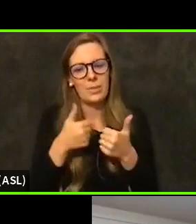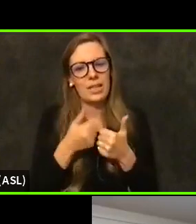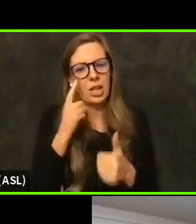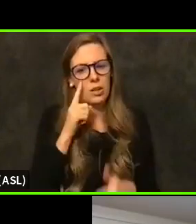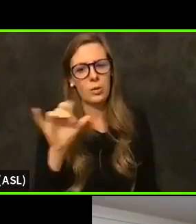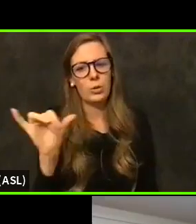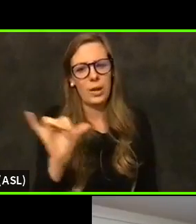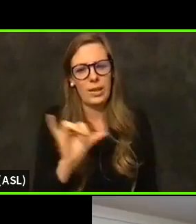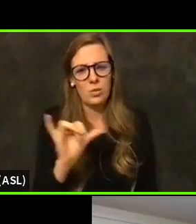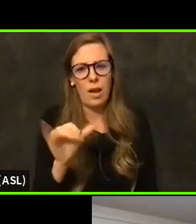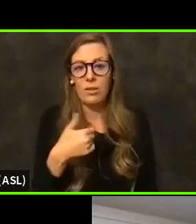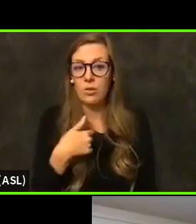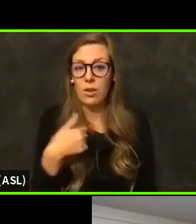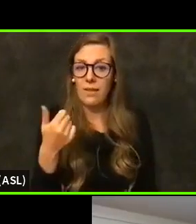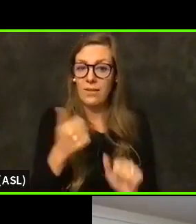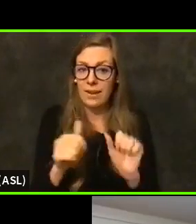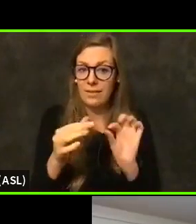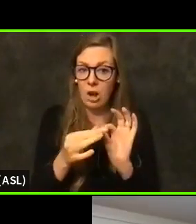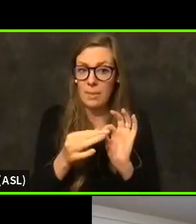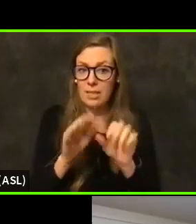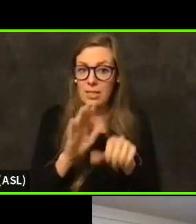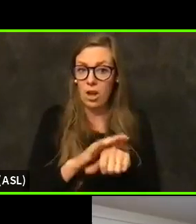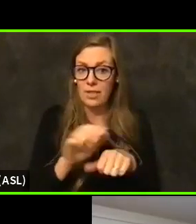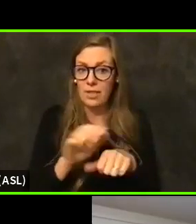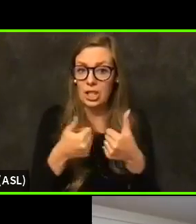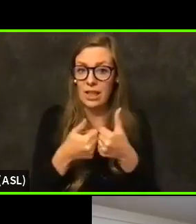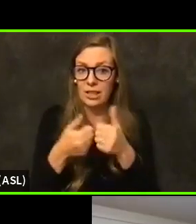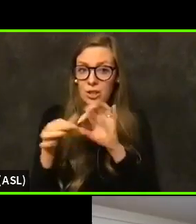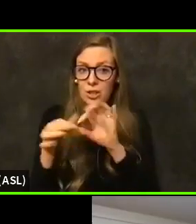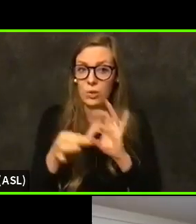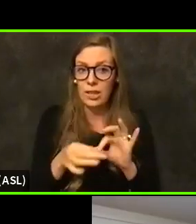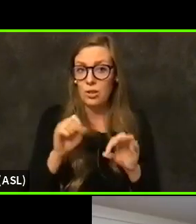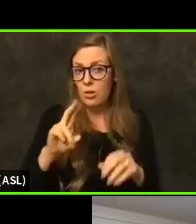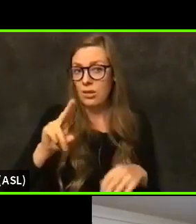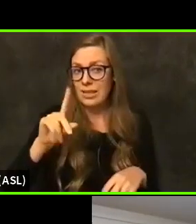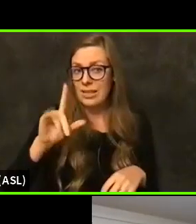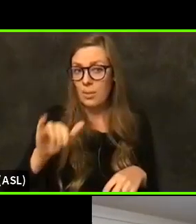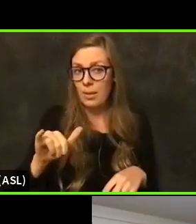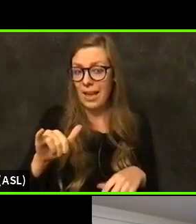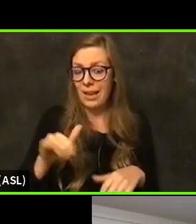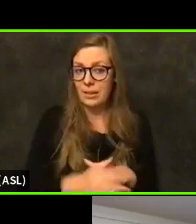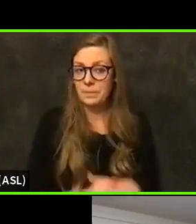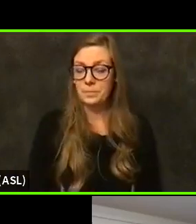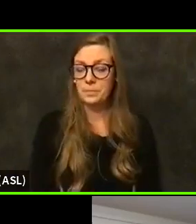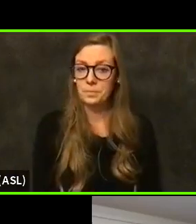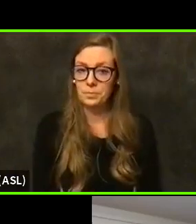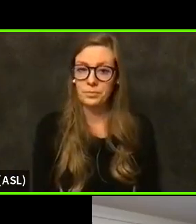Do you have any comments on the challenges with respect to supply and a lack of predictability?